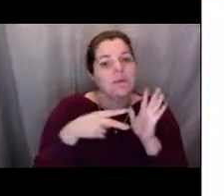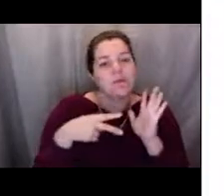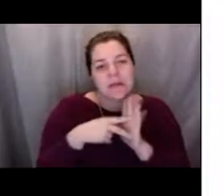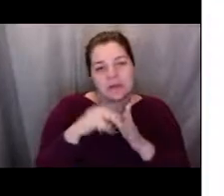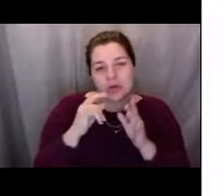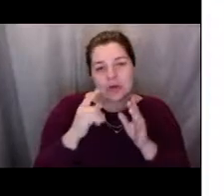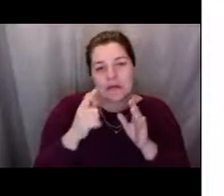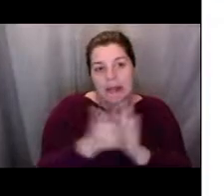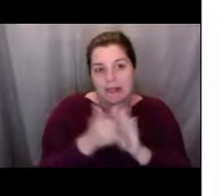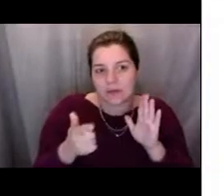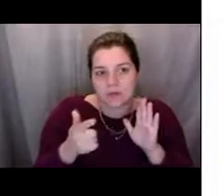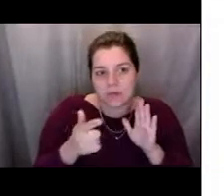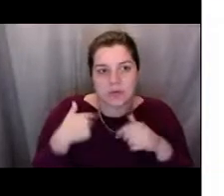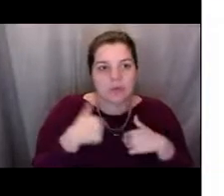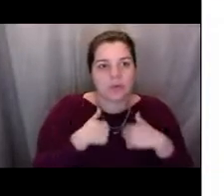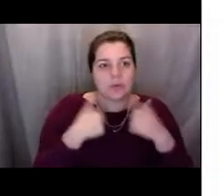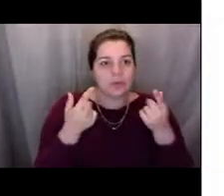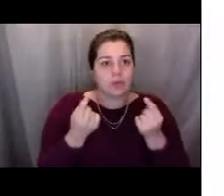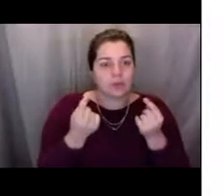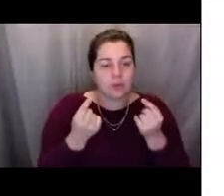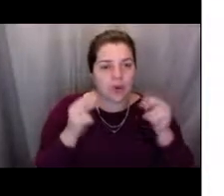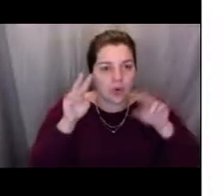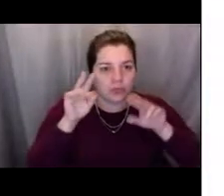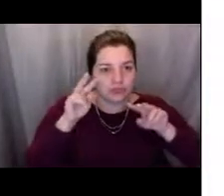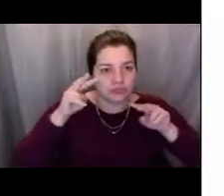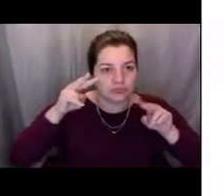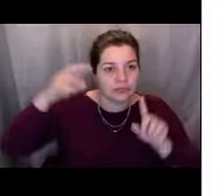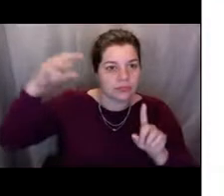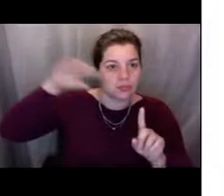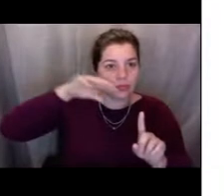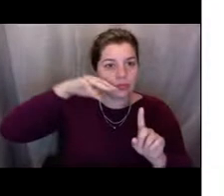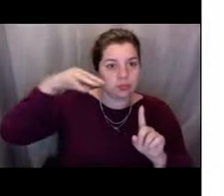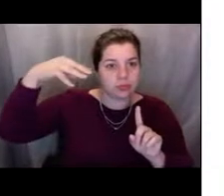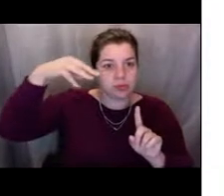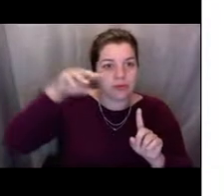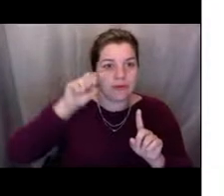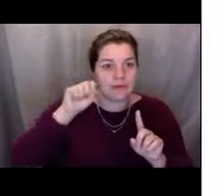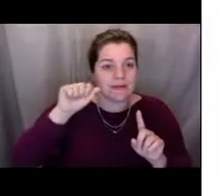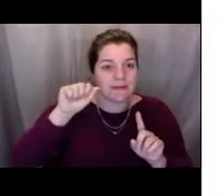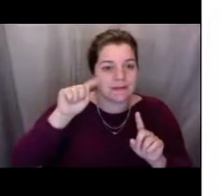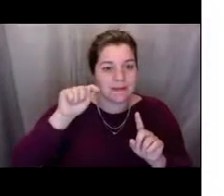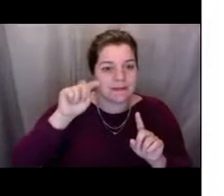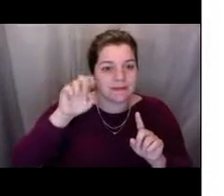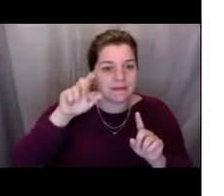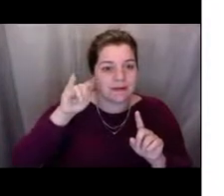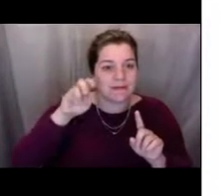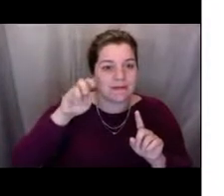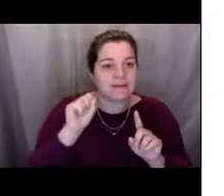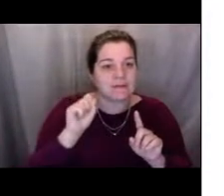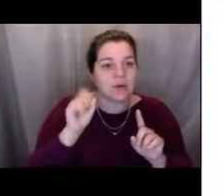if we can find illegal fishing, and some of those partners that we have are with Canada